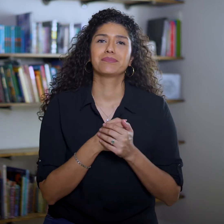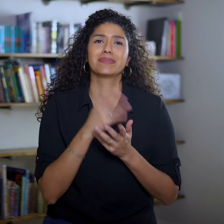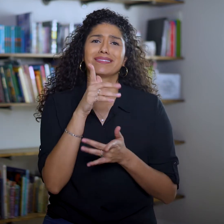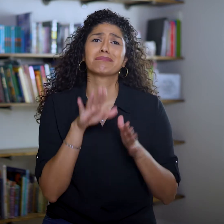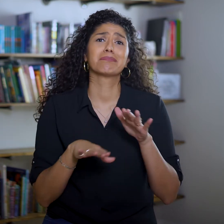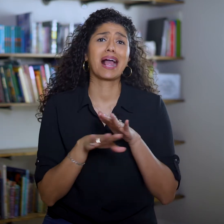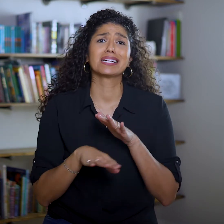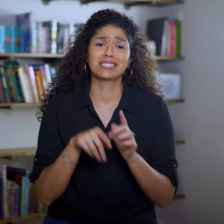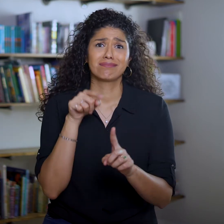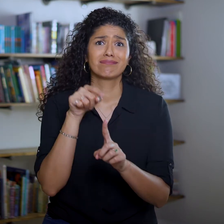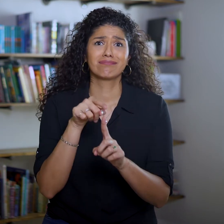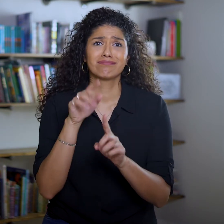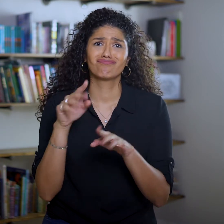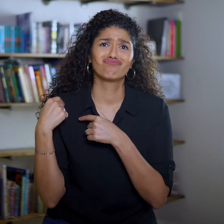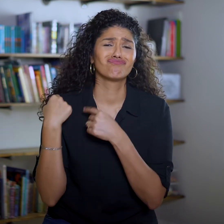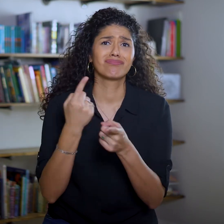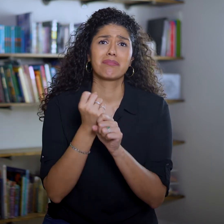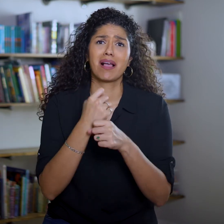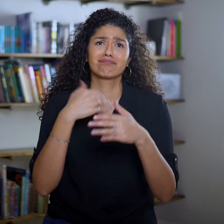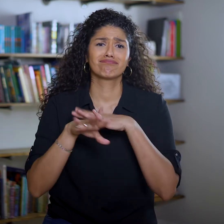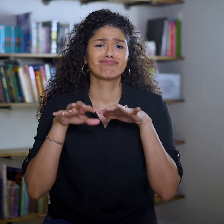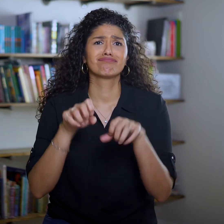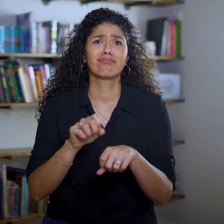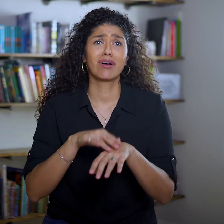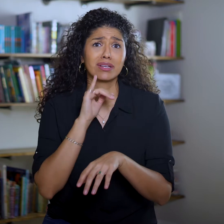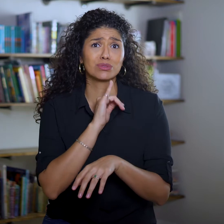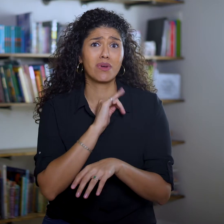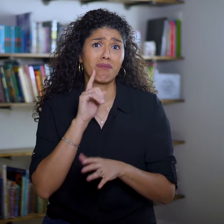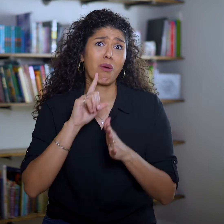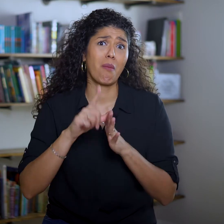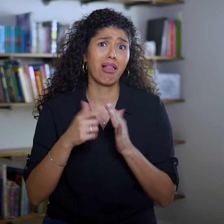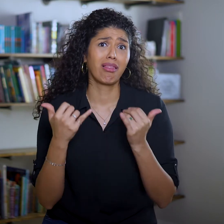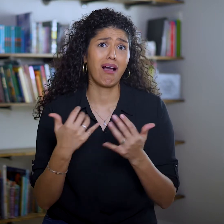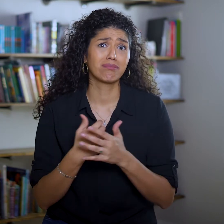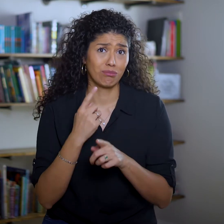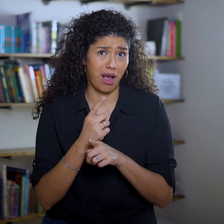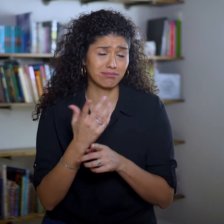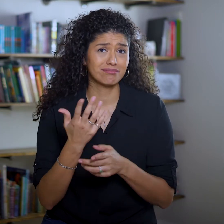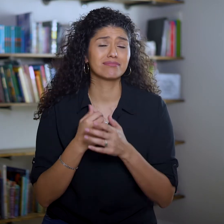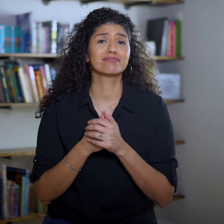After all, David has been making raids on Israel for a while now, right?